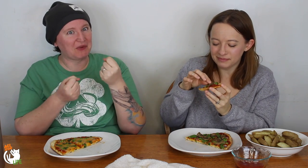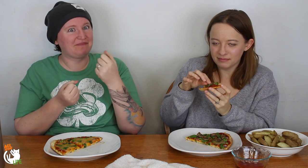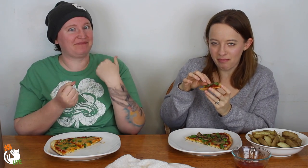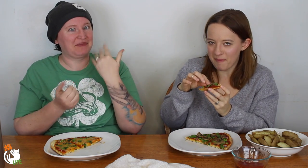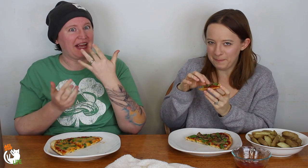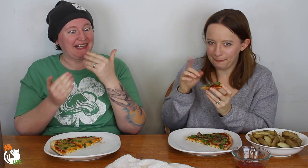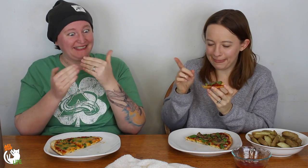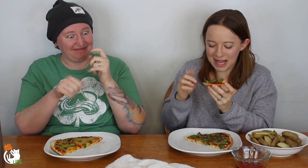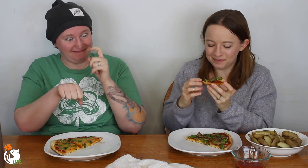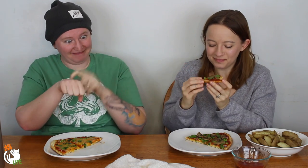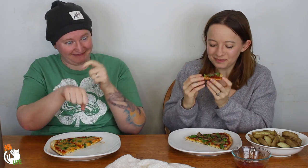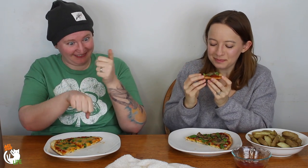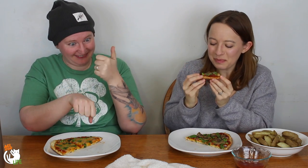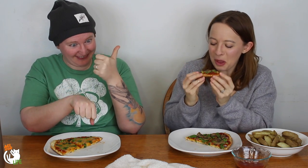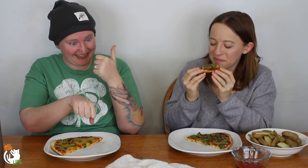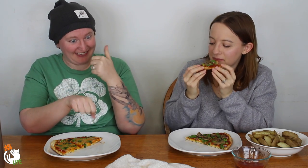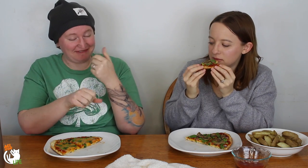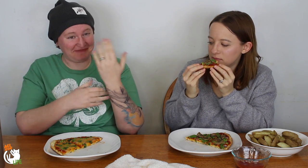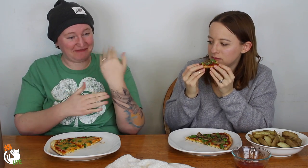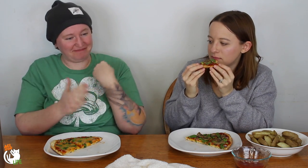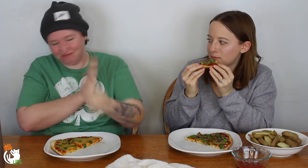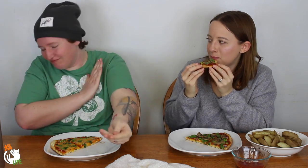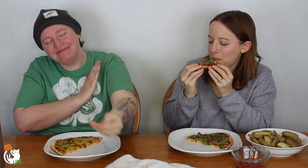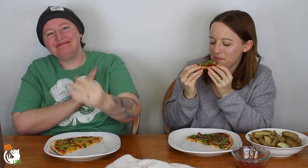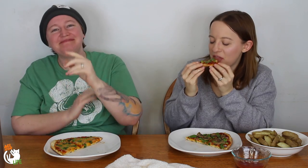I had to hold off because I was waiting until 10:00 in the morning